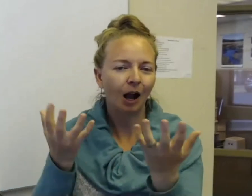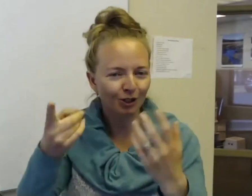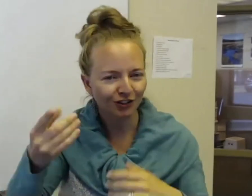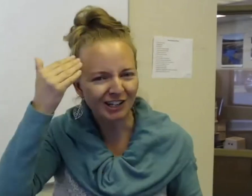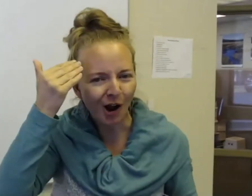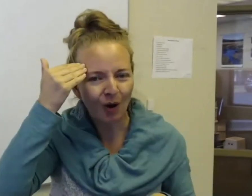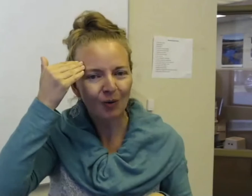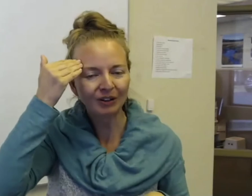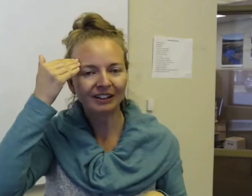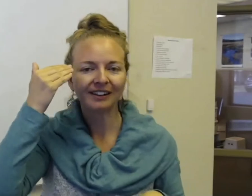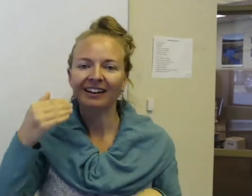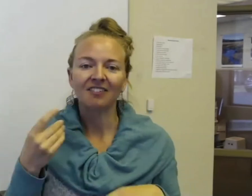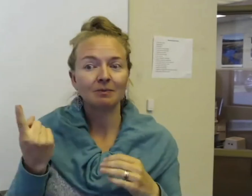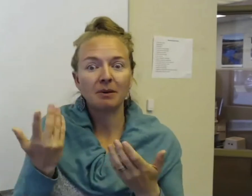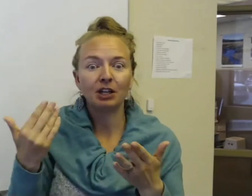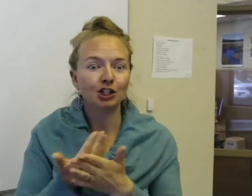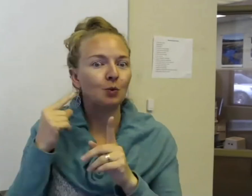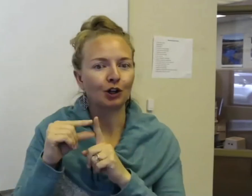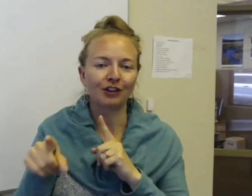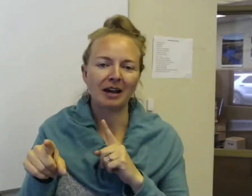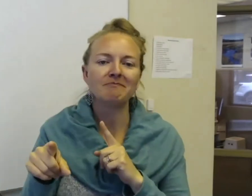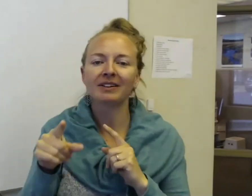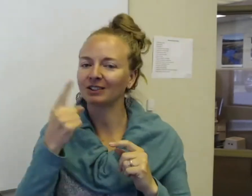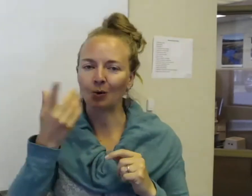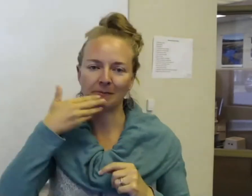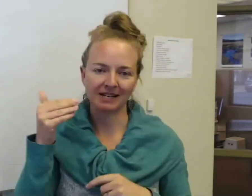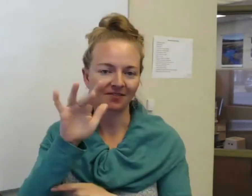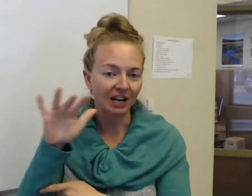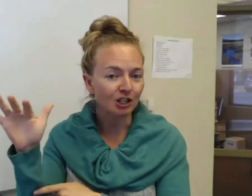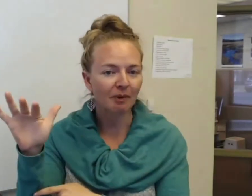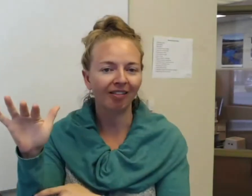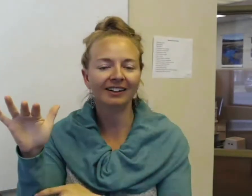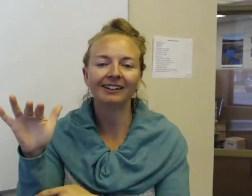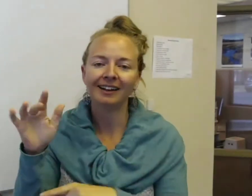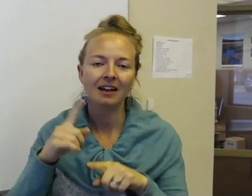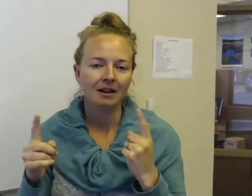how much they know, if it's maybe a new word to them. It's always best they could spell it.